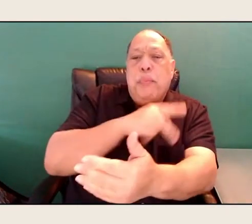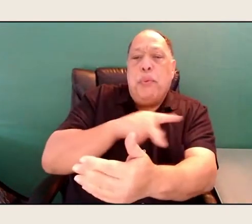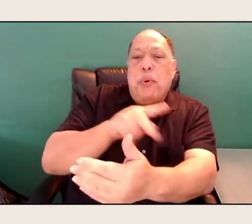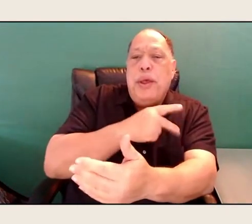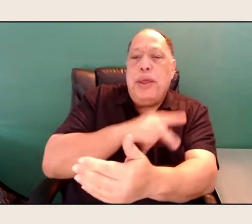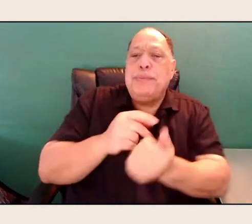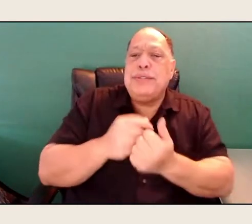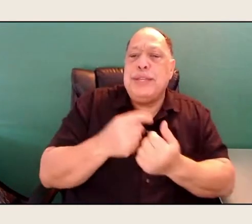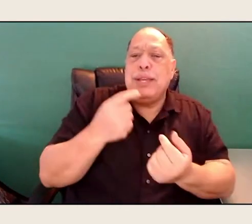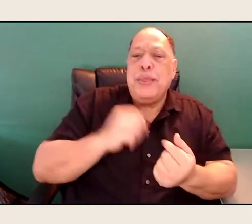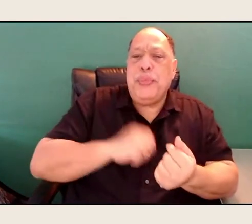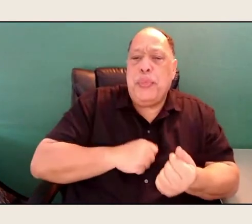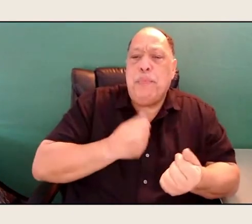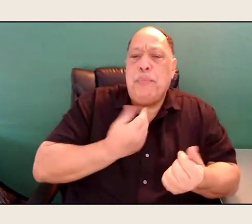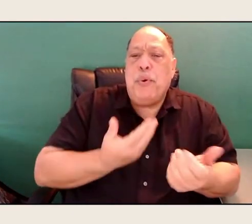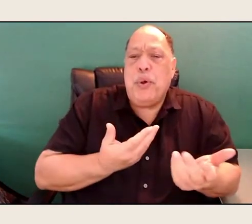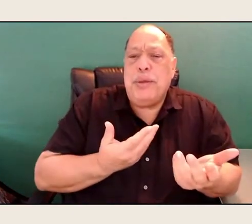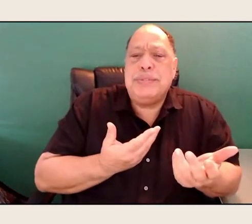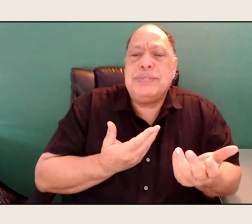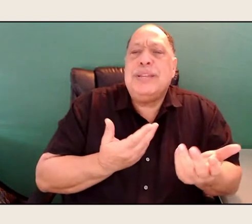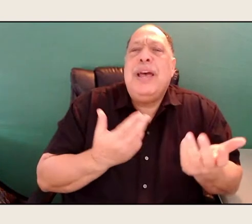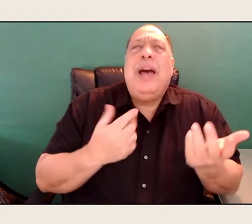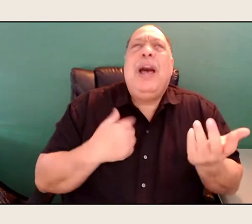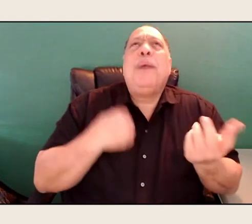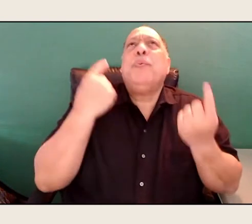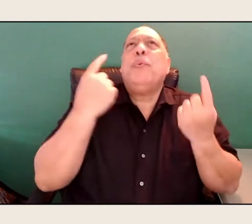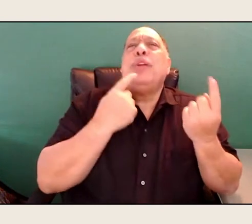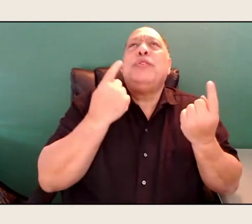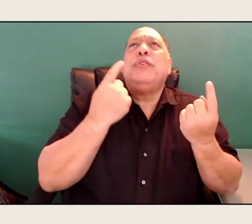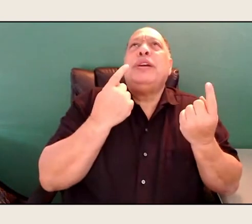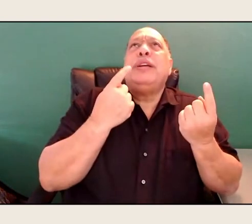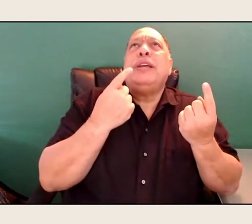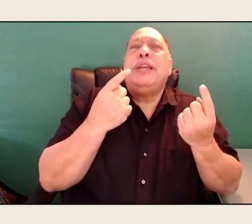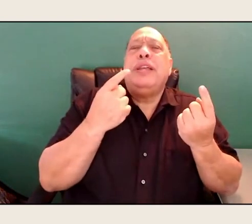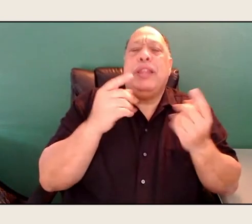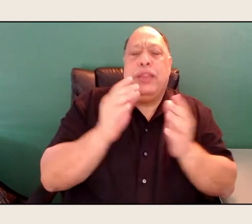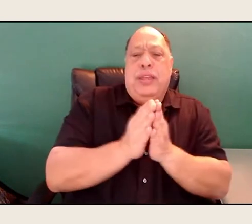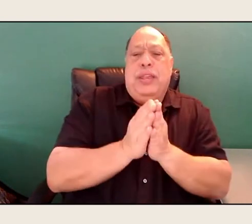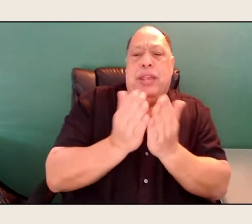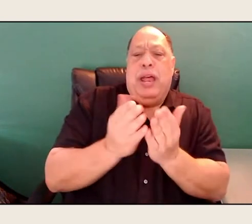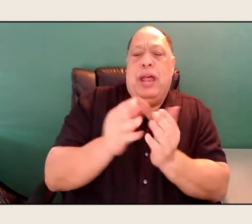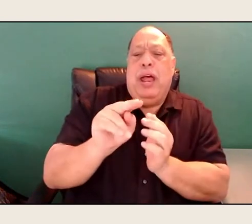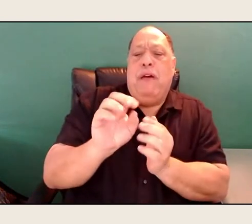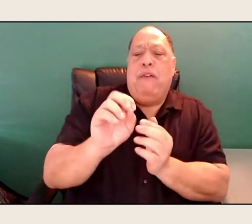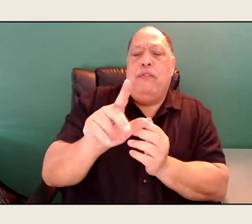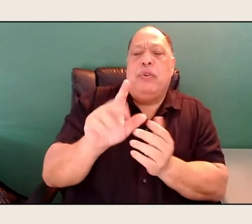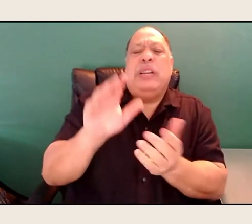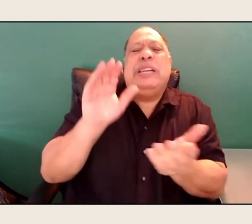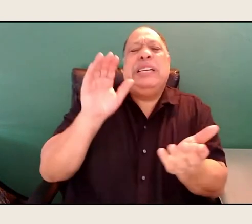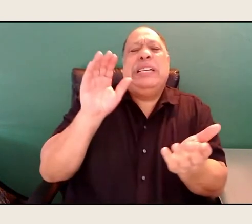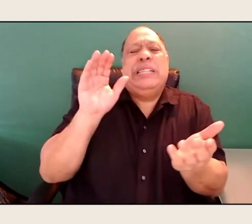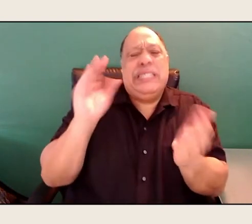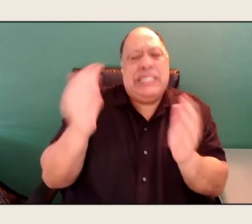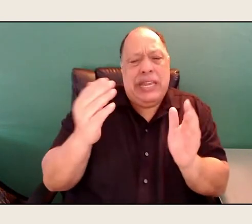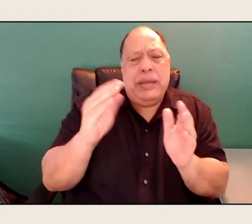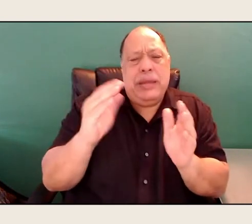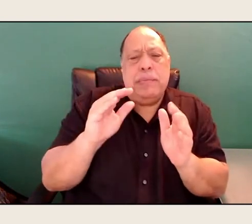I think it was a time when the novel seemed to be the way to reach more people, but actually over time, I think,